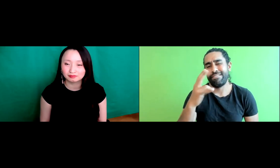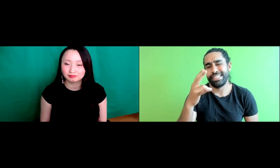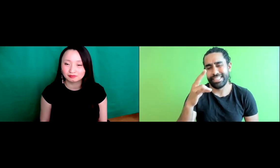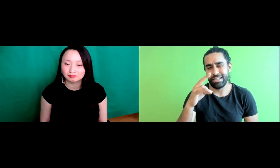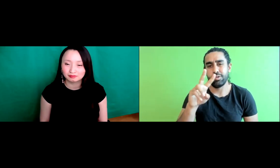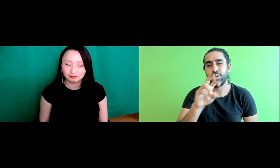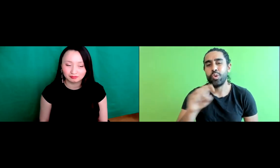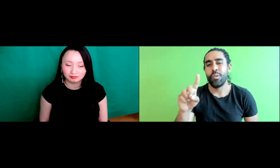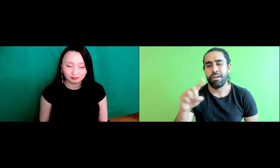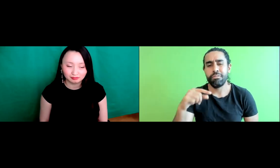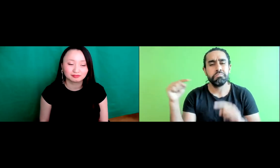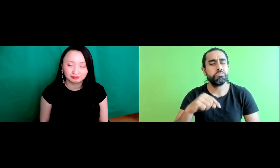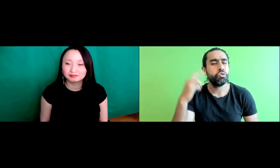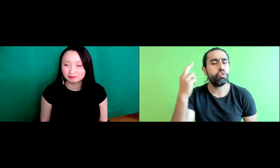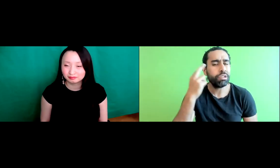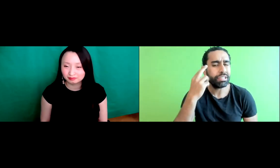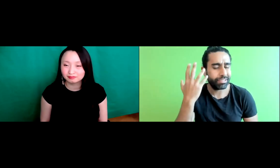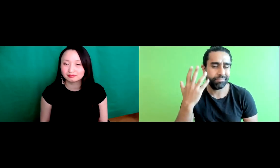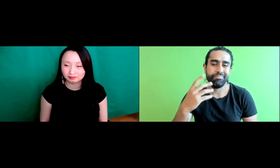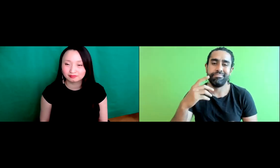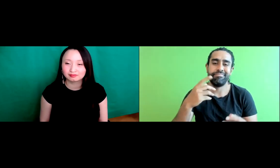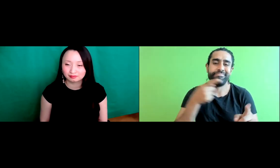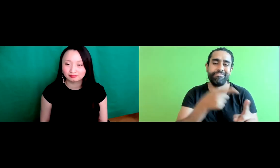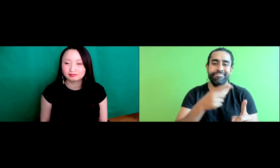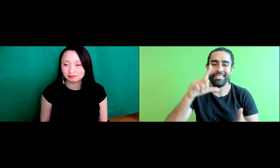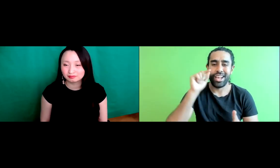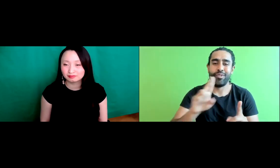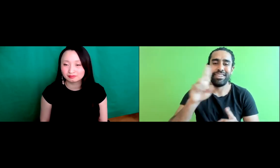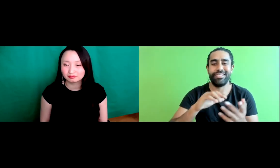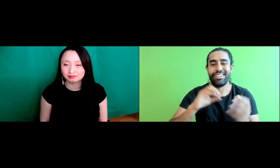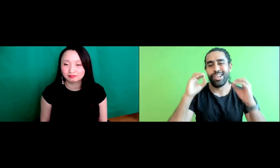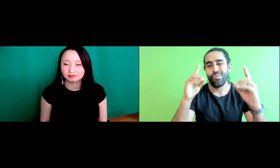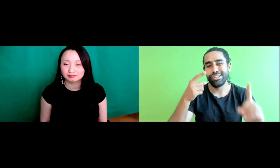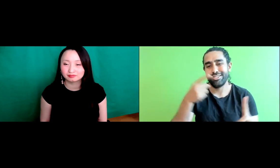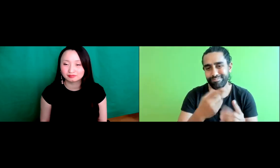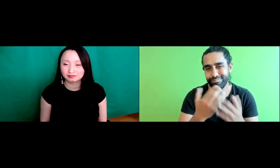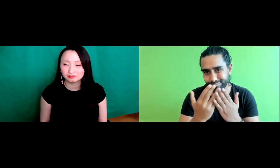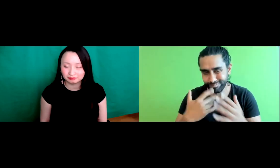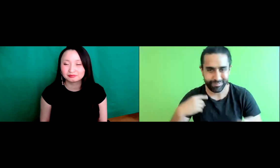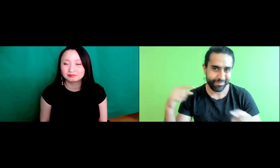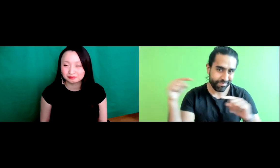And then I immigrated here at the age of 17 in 2001 and the reason why is because I wanted